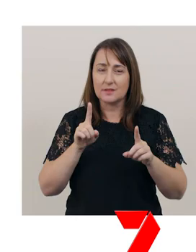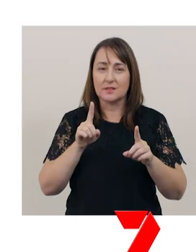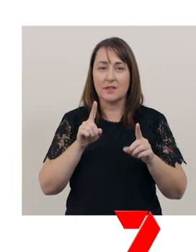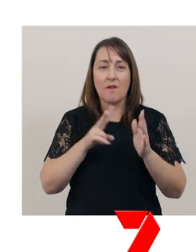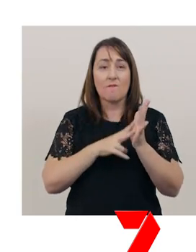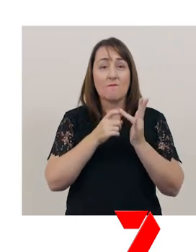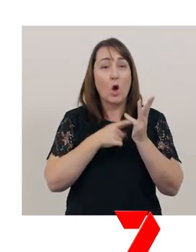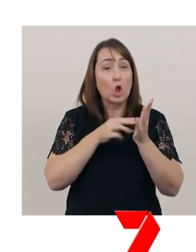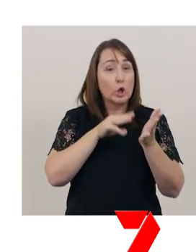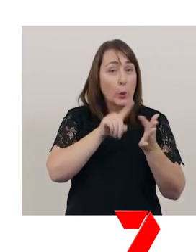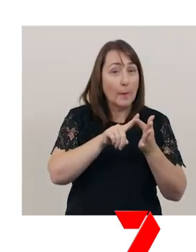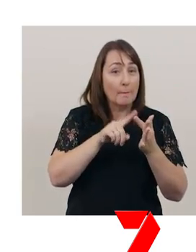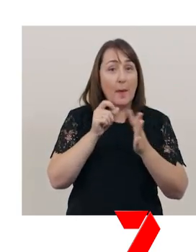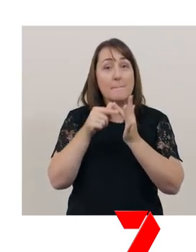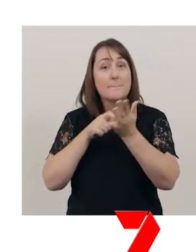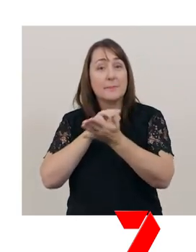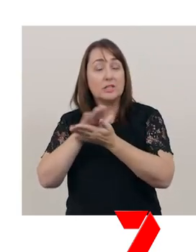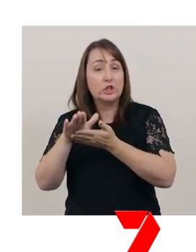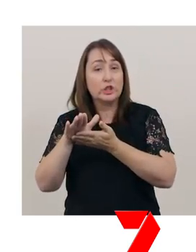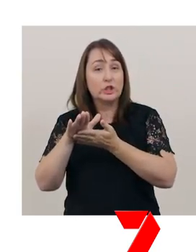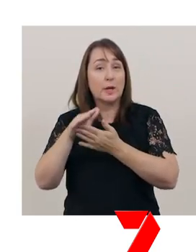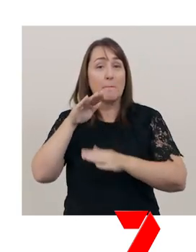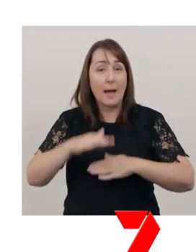pitch, pace, tone, and pausing.